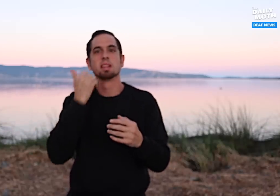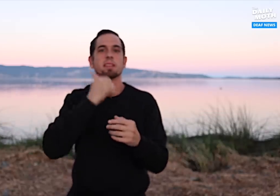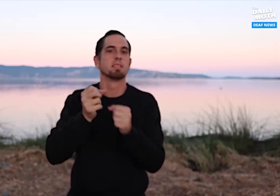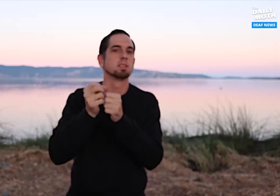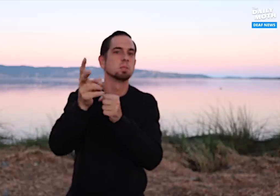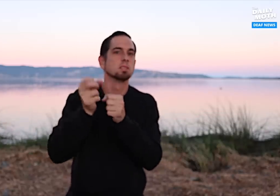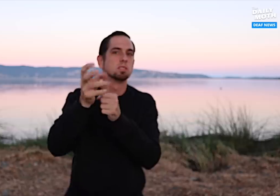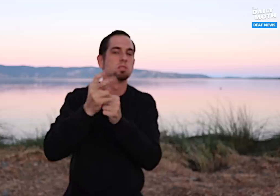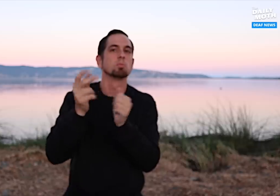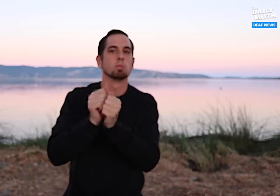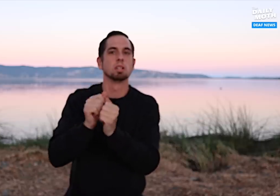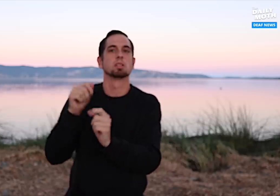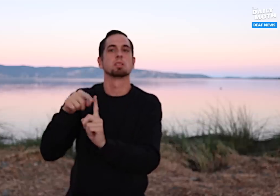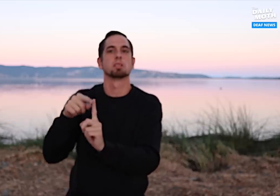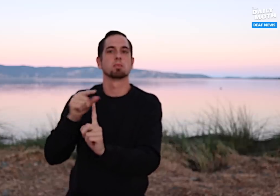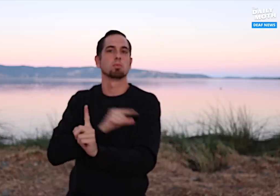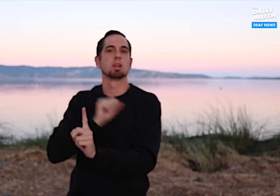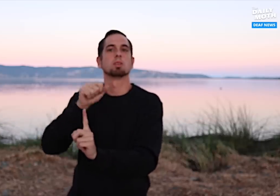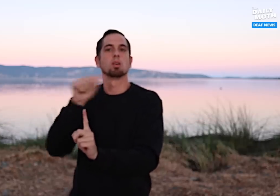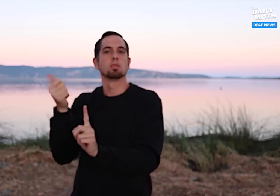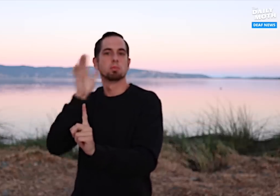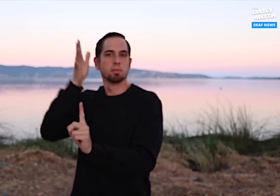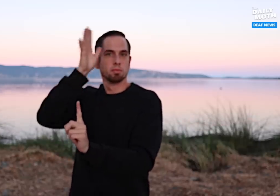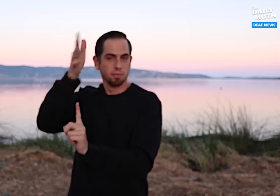couple of years with his other grandparents and